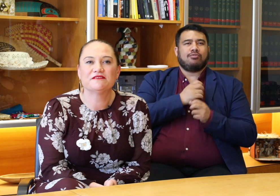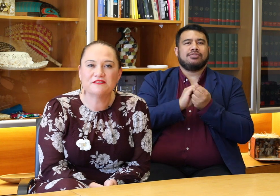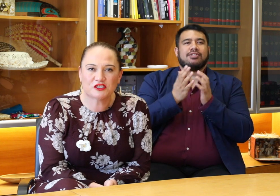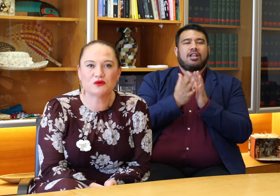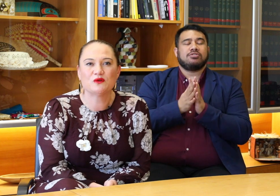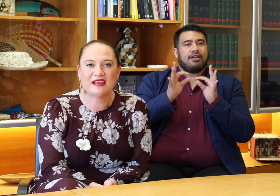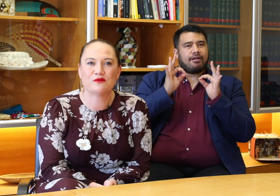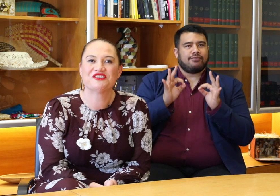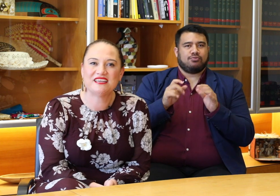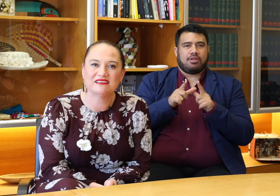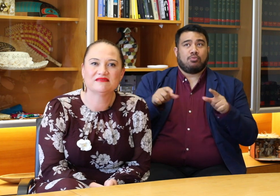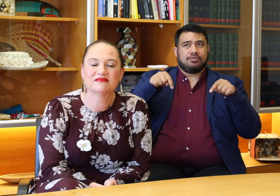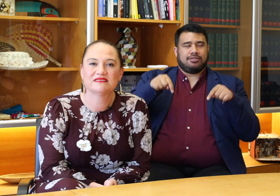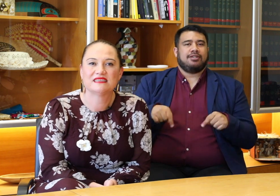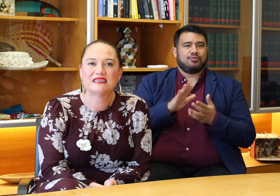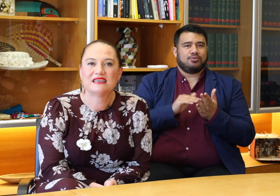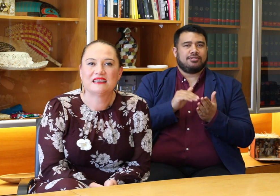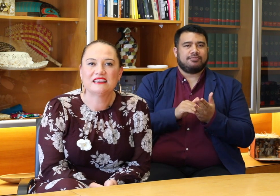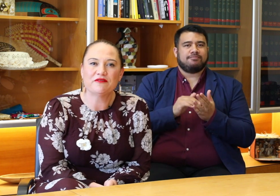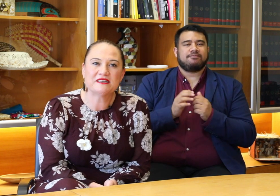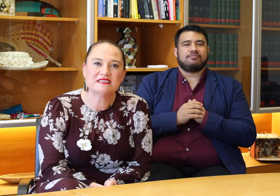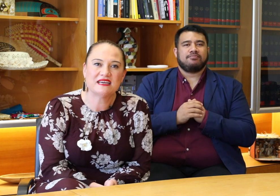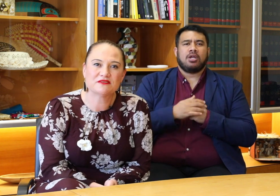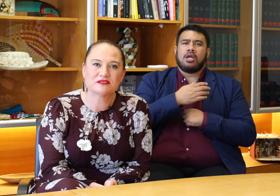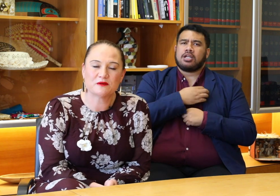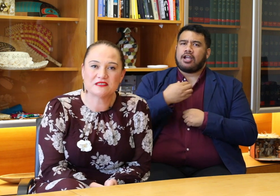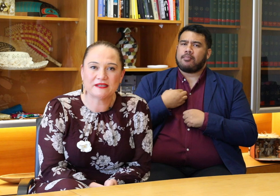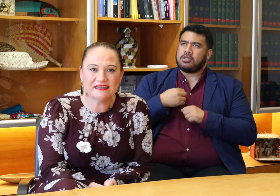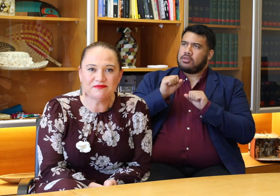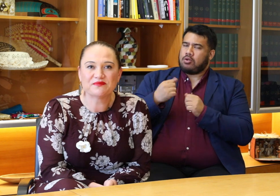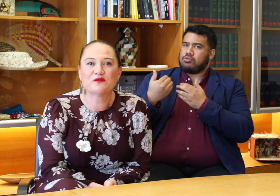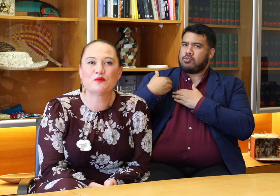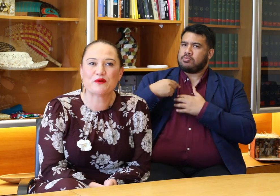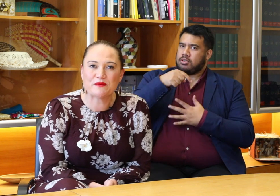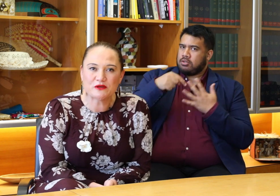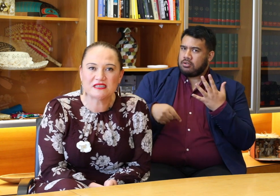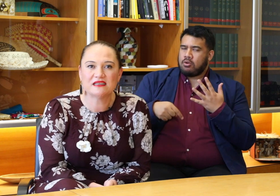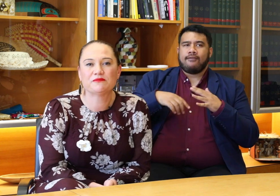official language here. Government has a responsibility for promoting and